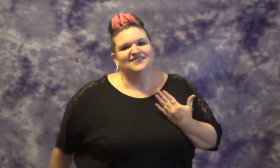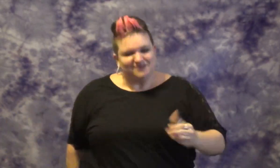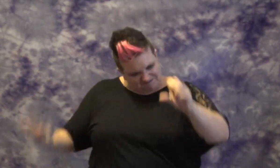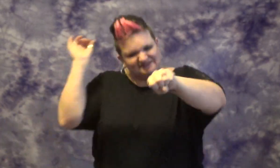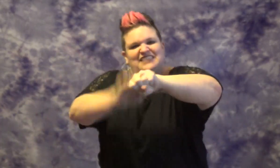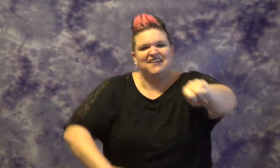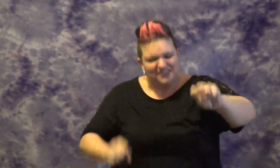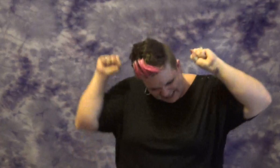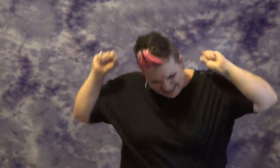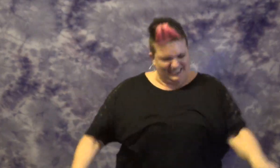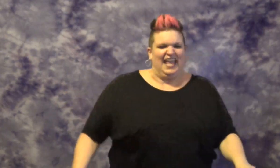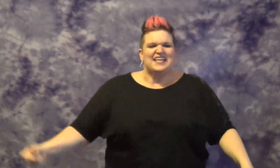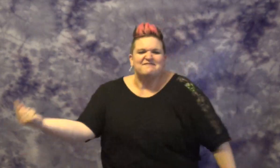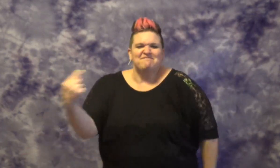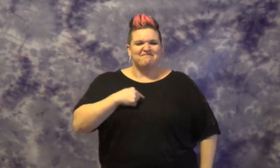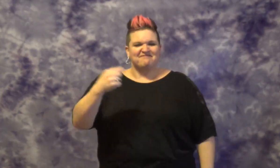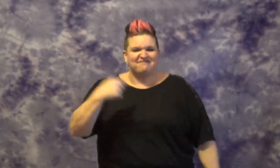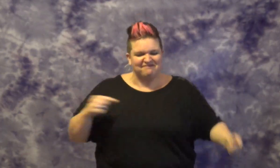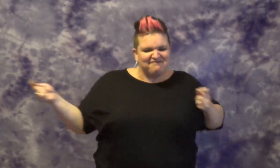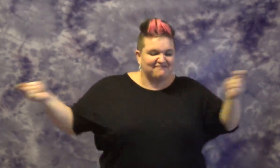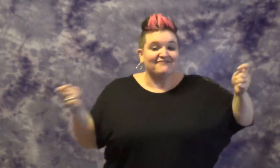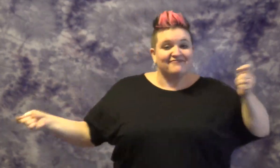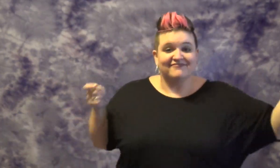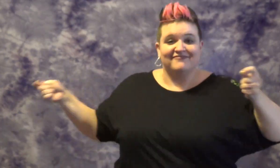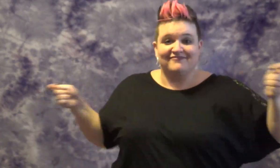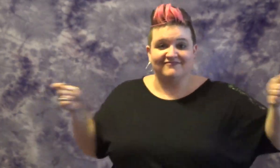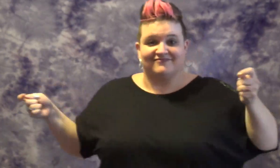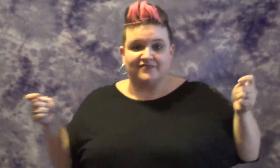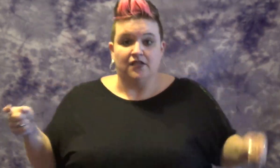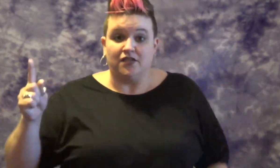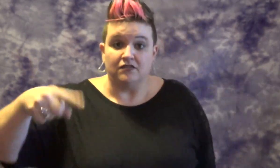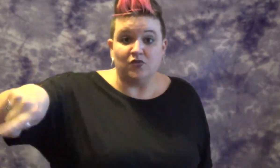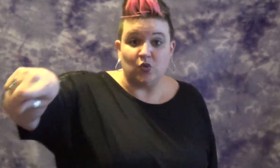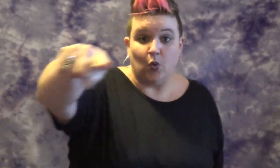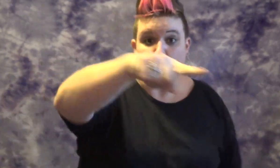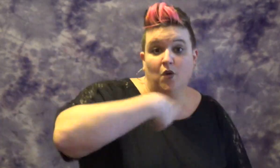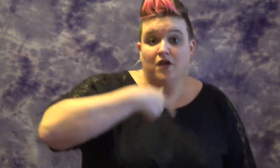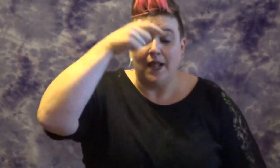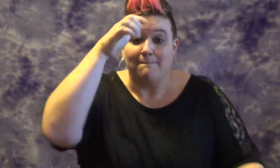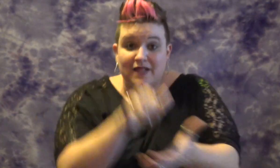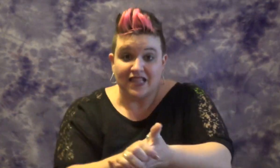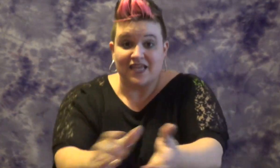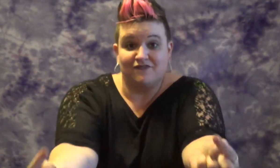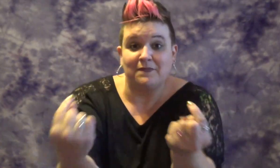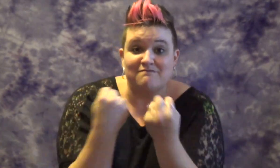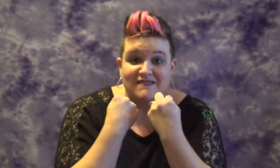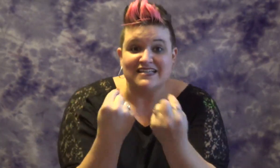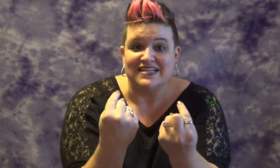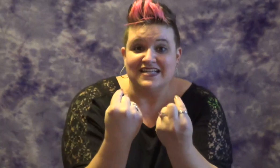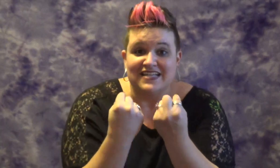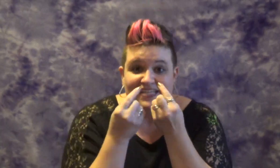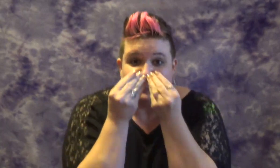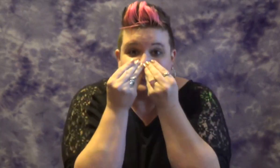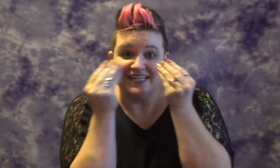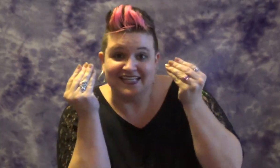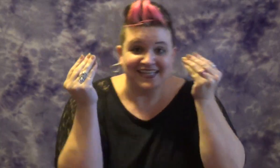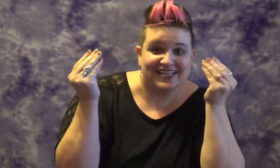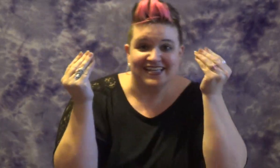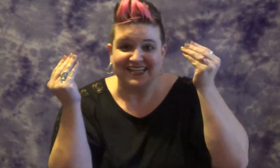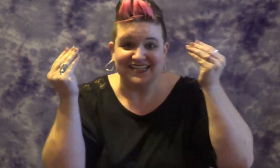TOUGH ME CAN ME HANDLE YOU PEOPLE BELIEVE ME ME ME ME DONT CARE